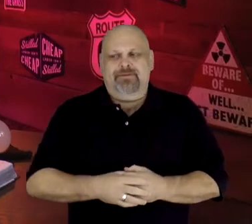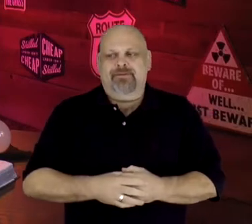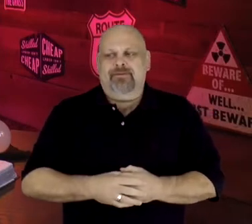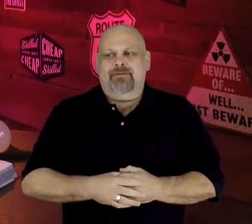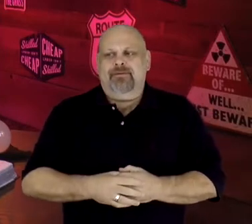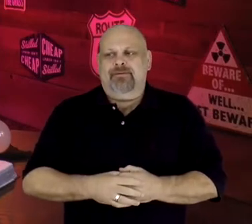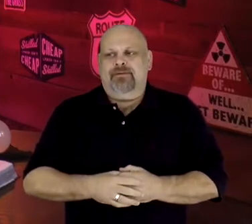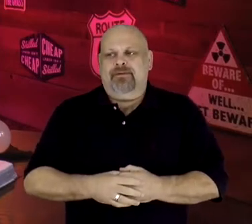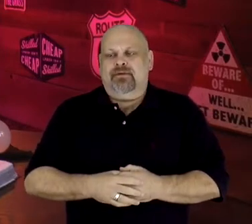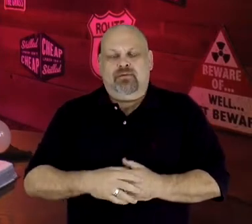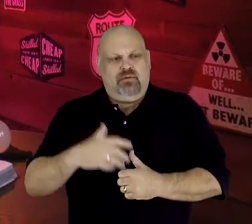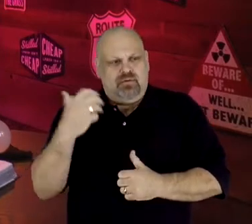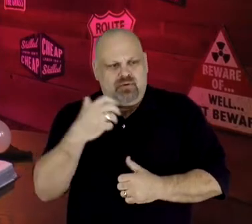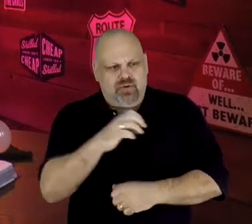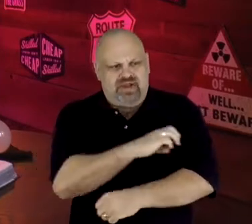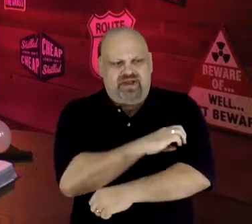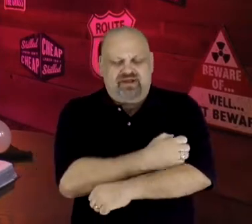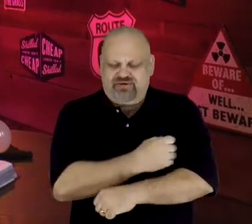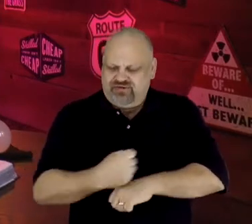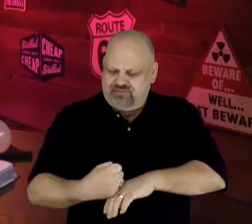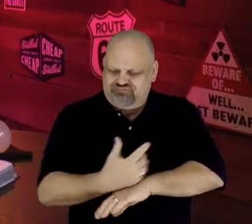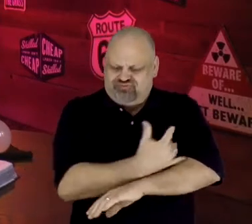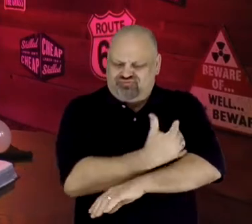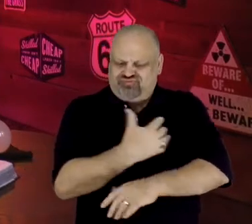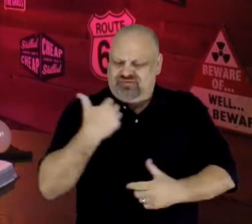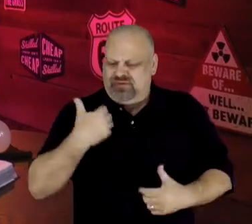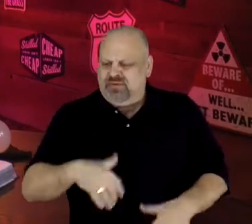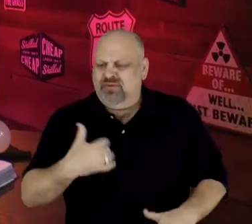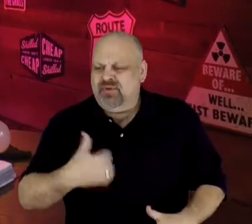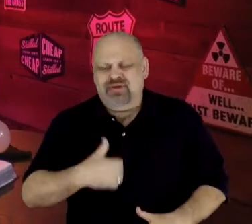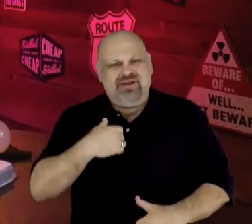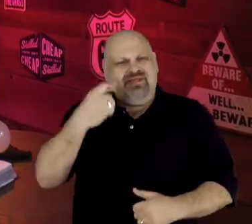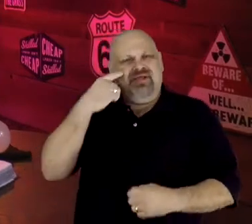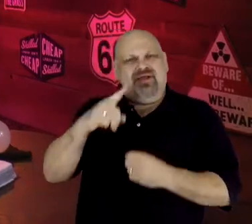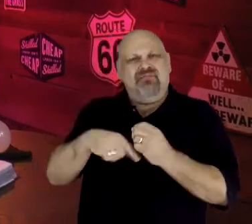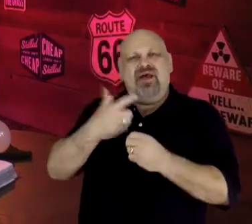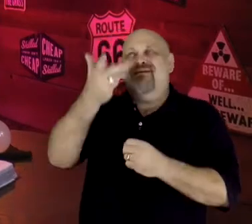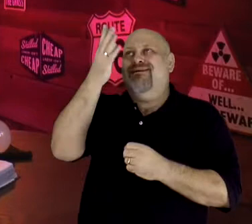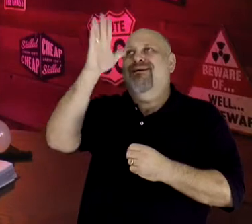A jolt of energy runs up and down my spine when I think of the glory of God, and the awesome